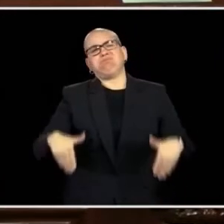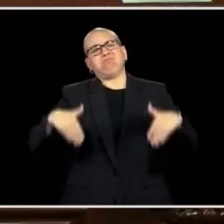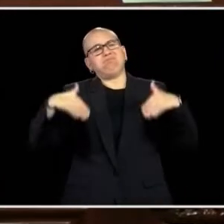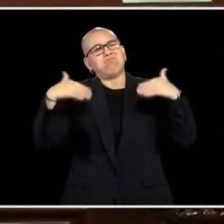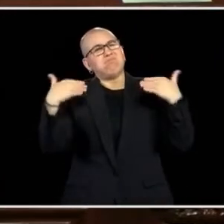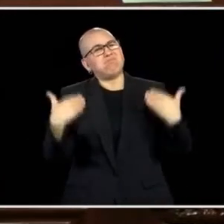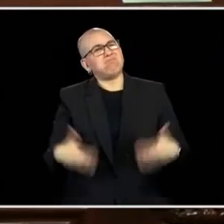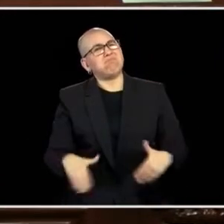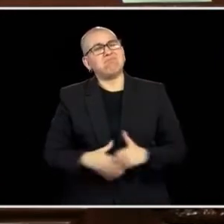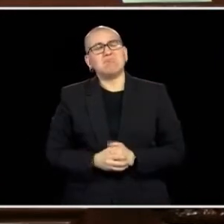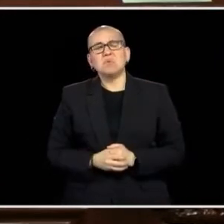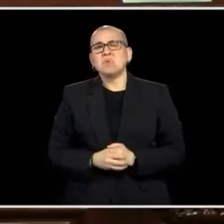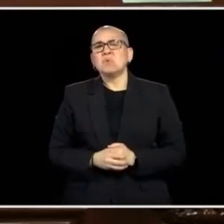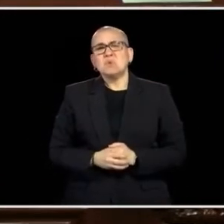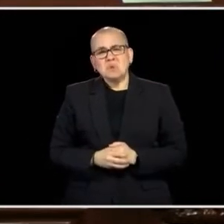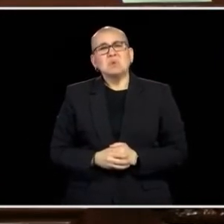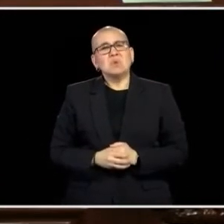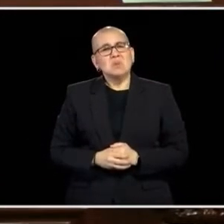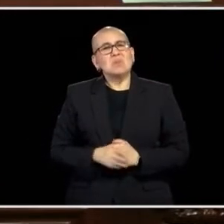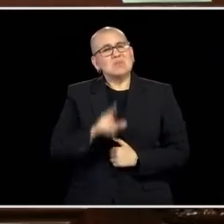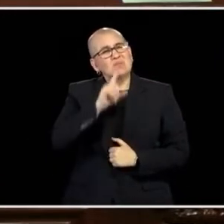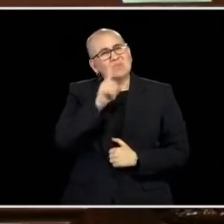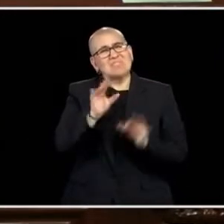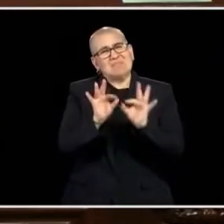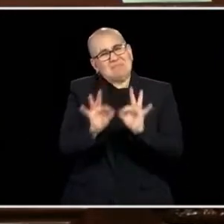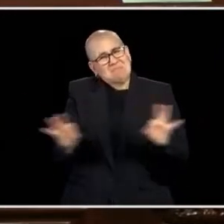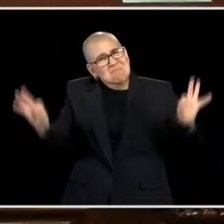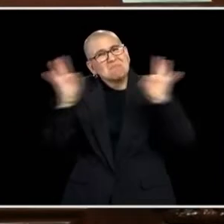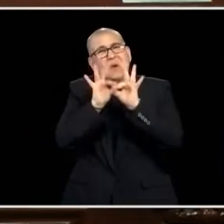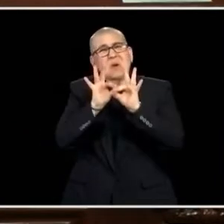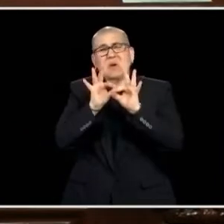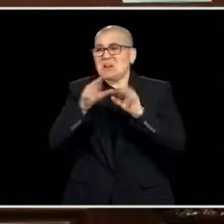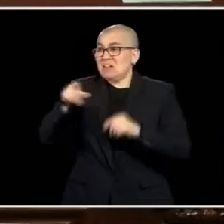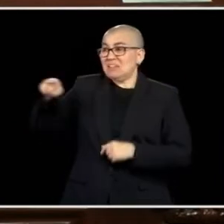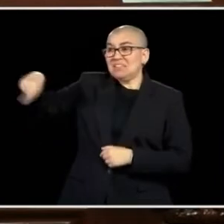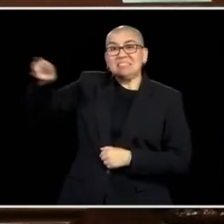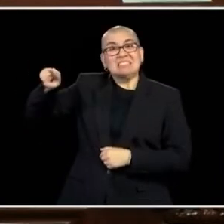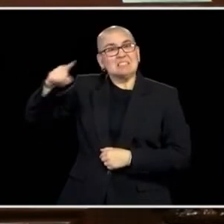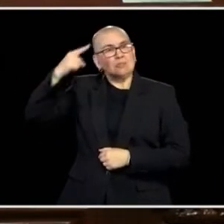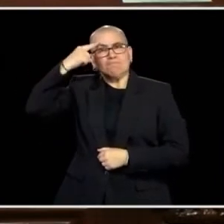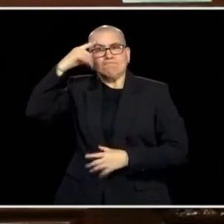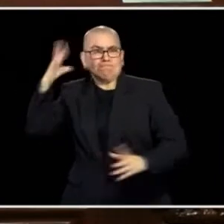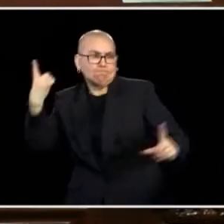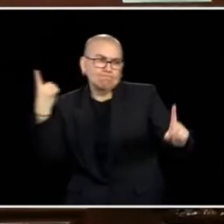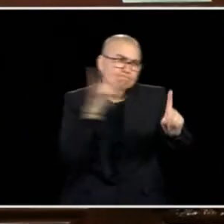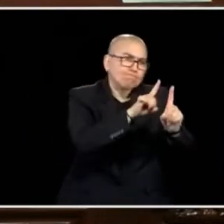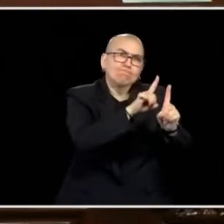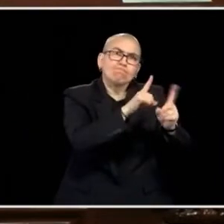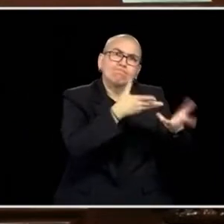SEEING THAT FIRSTHAND, HOW IMPORTANT, HOW FULFILLING AND JUST HOW CARING THIS PROFESSION IS.